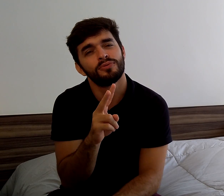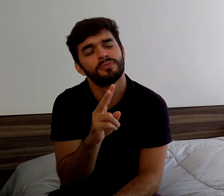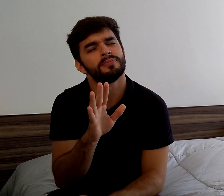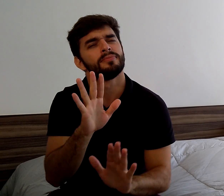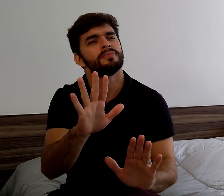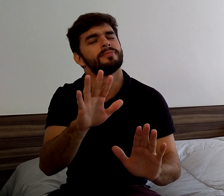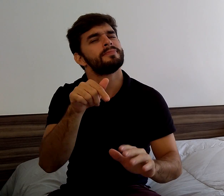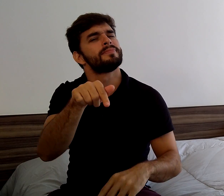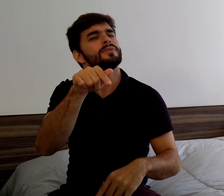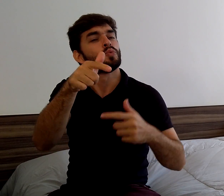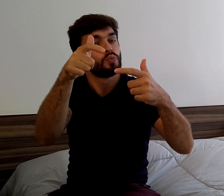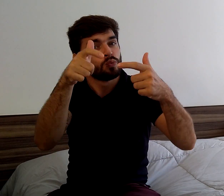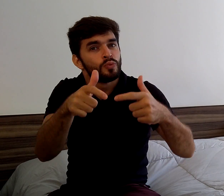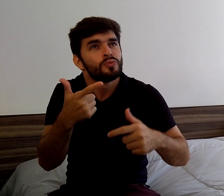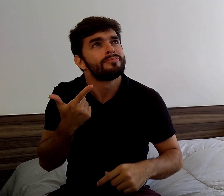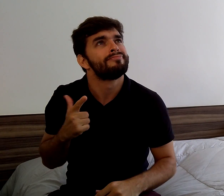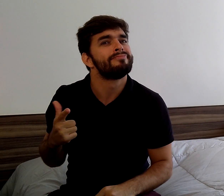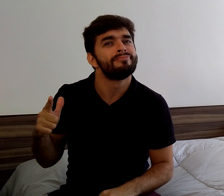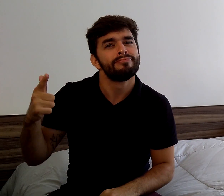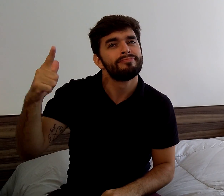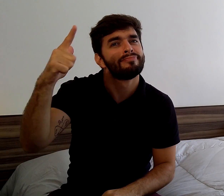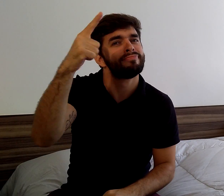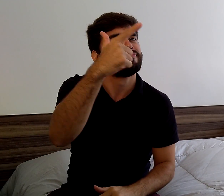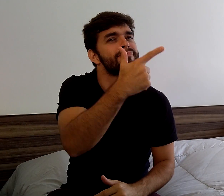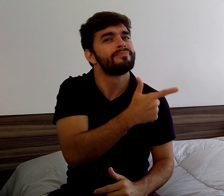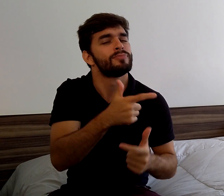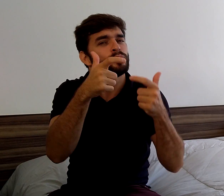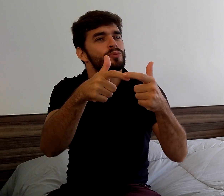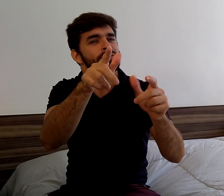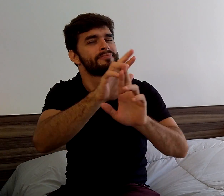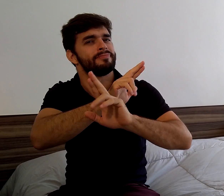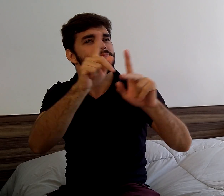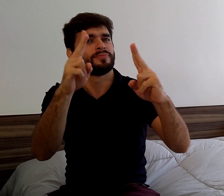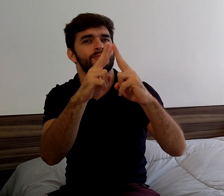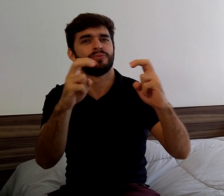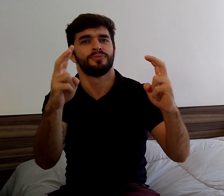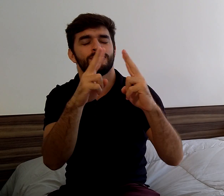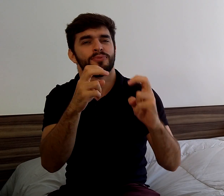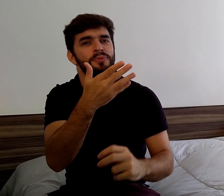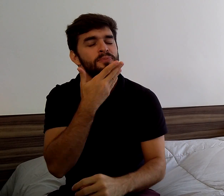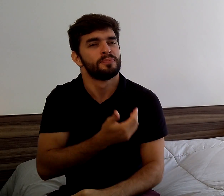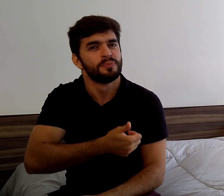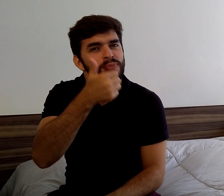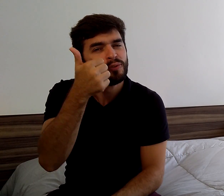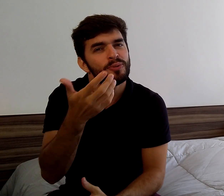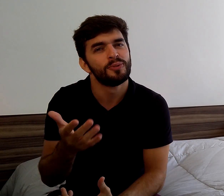And I thought to myself: "There is no place like Floripa."